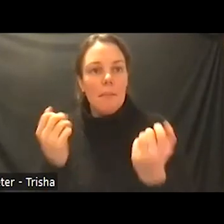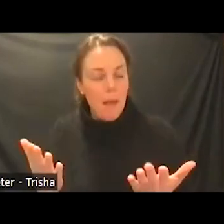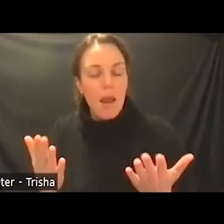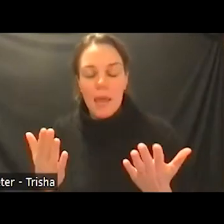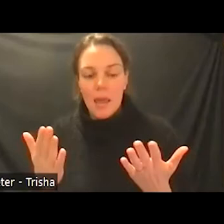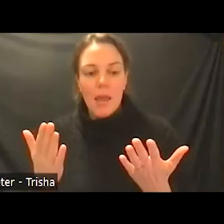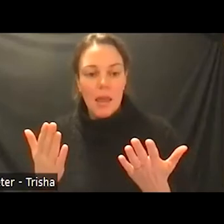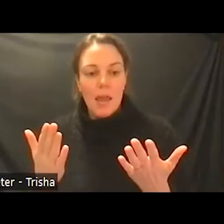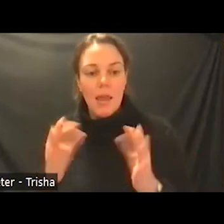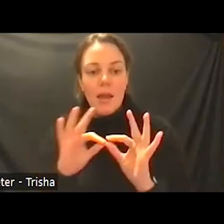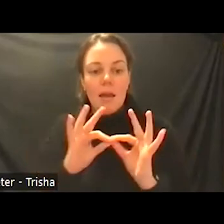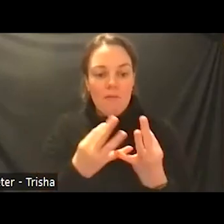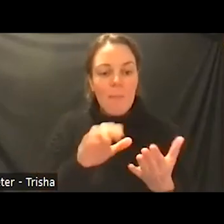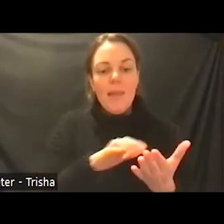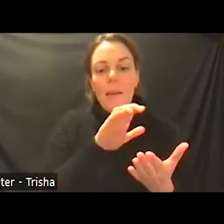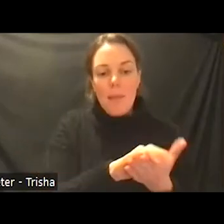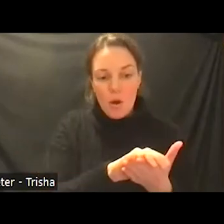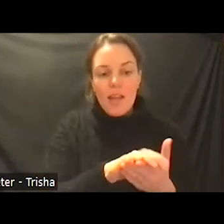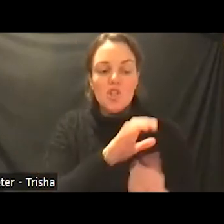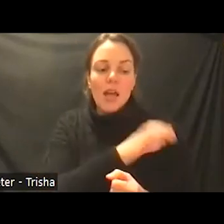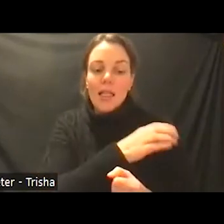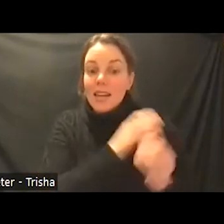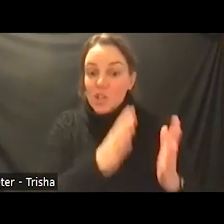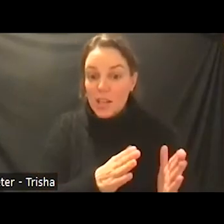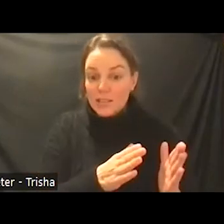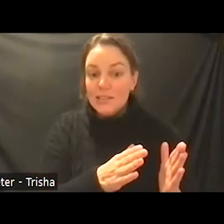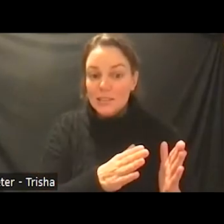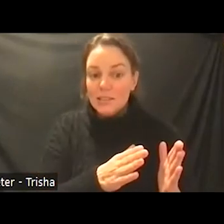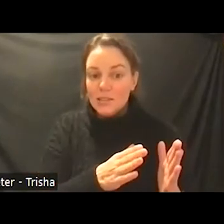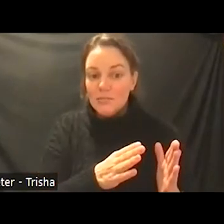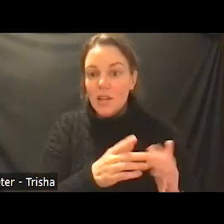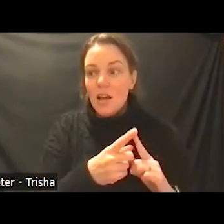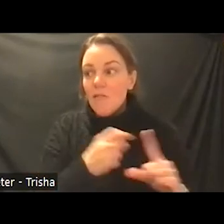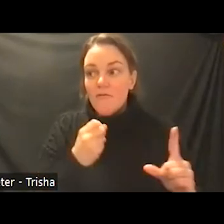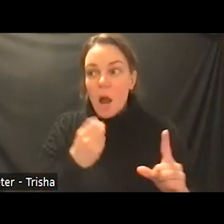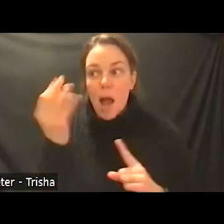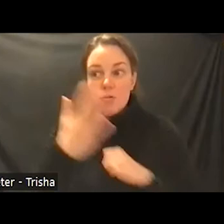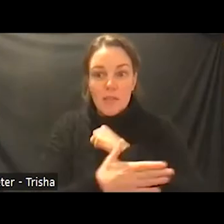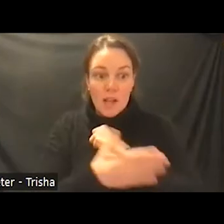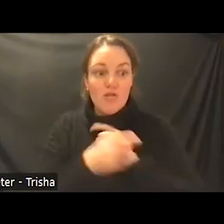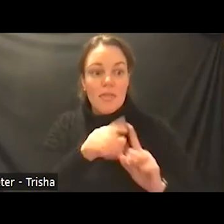family marriage physician clinicians from outside of the country who were bilingual and bicultural